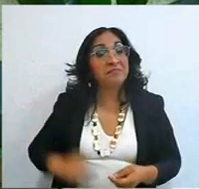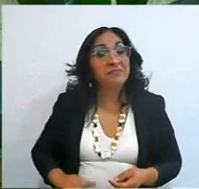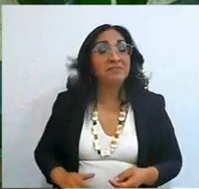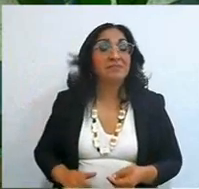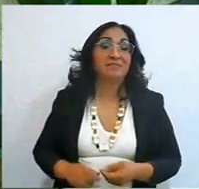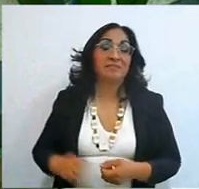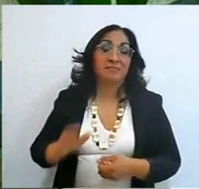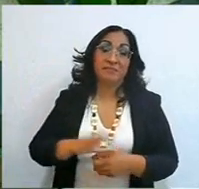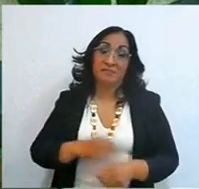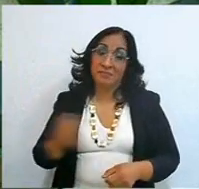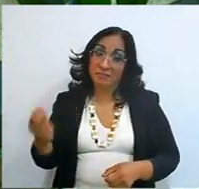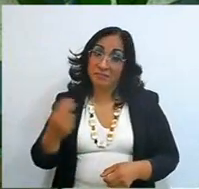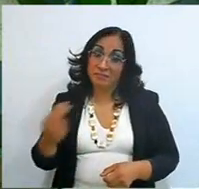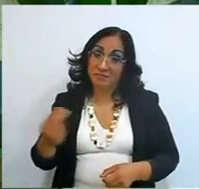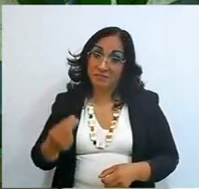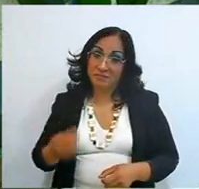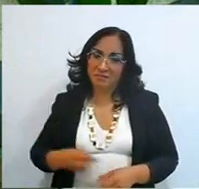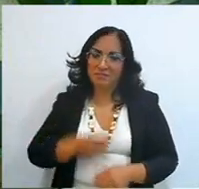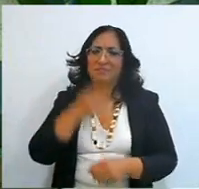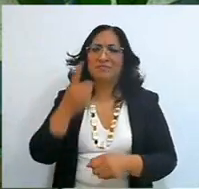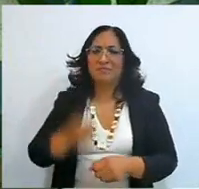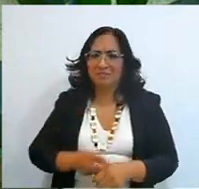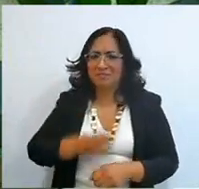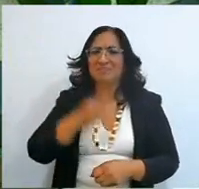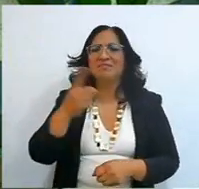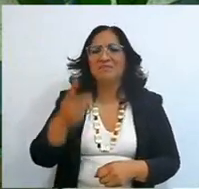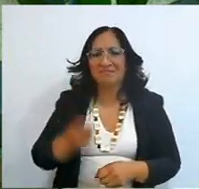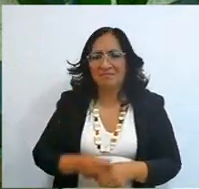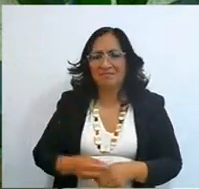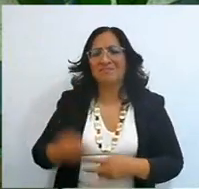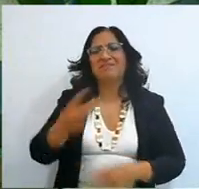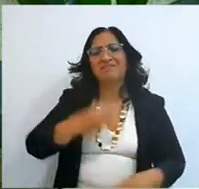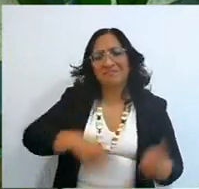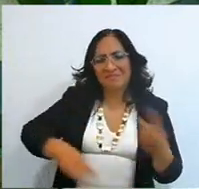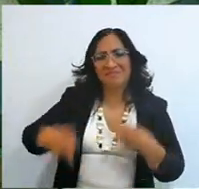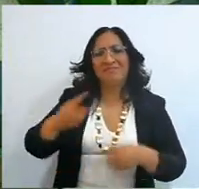That's why we are fighting, from small to small battles,